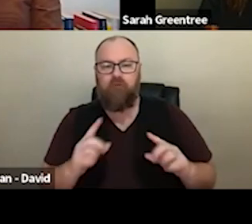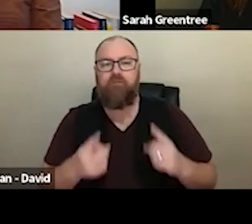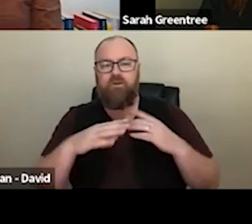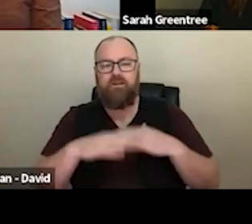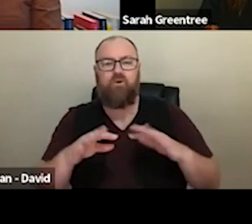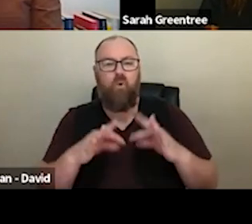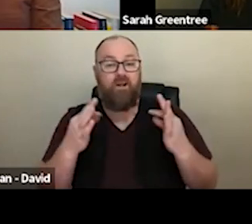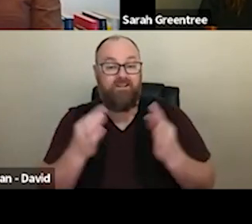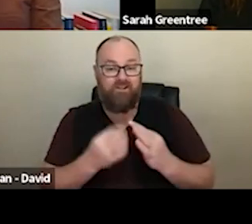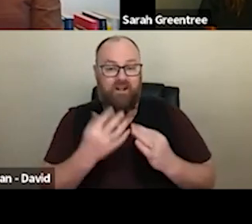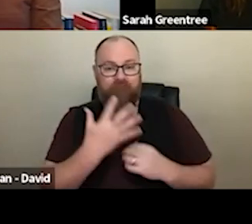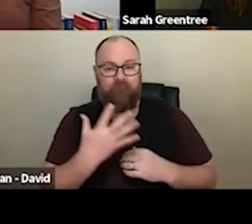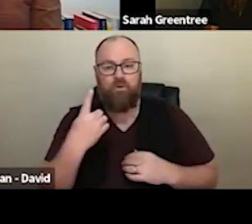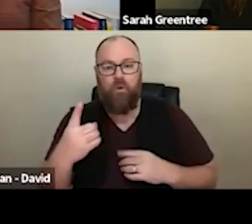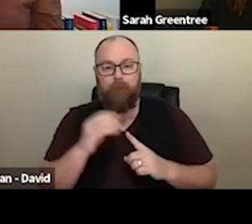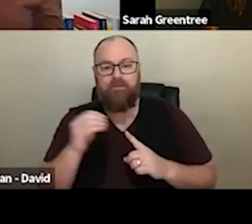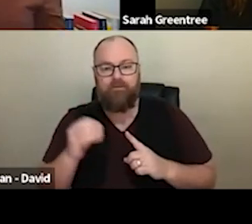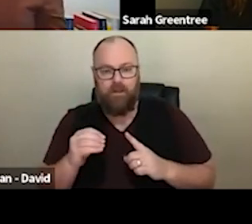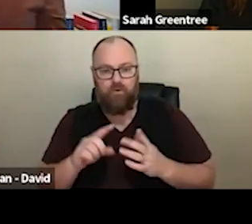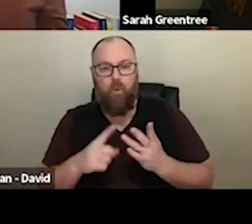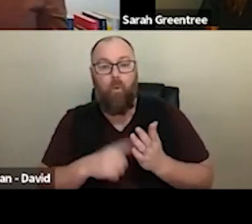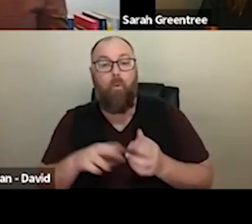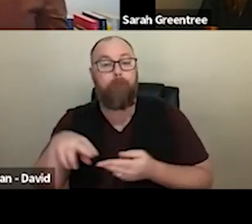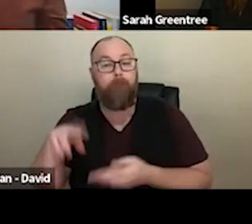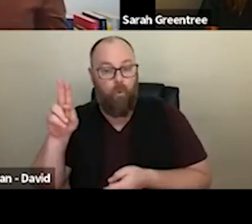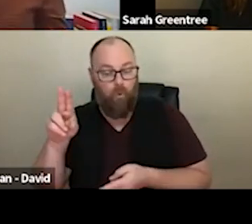open to first stations, organizations that have either 51% or more first nations representation